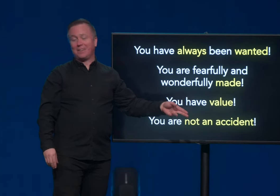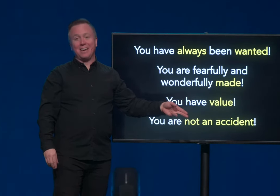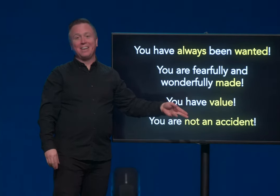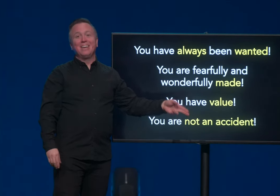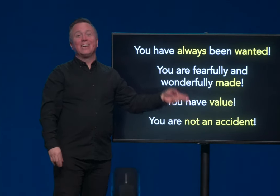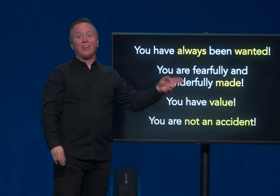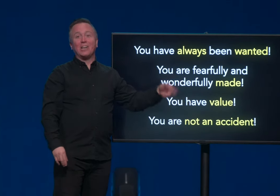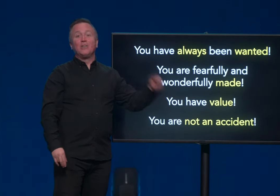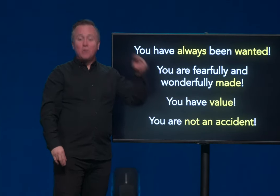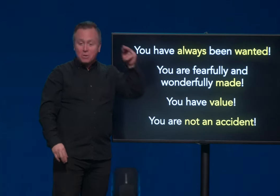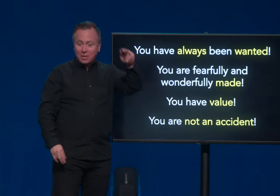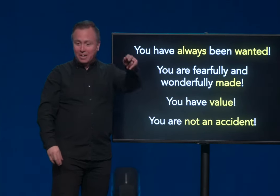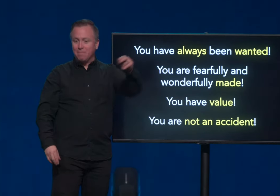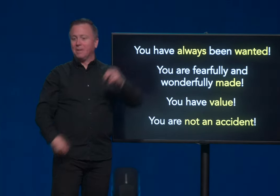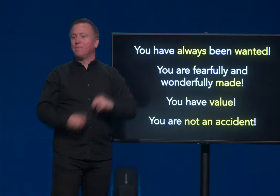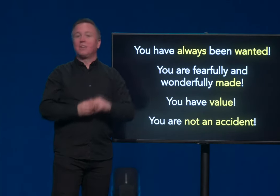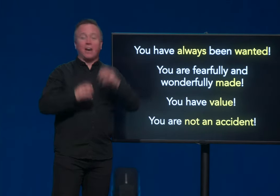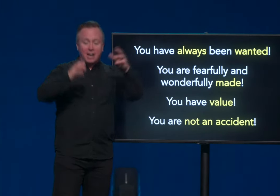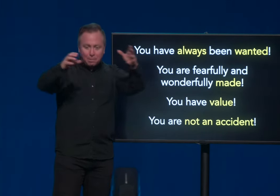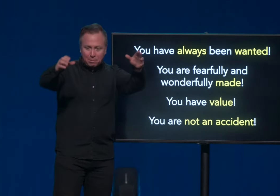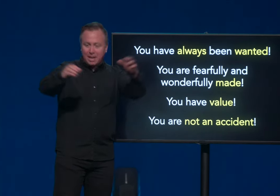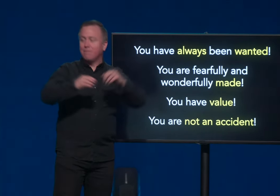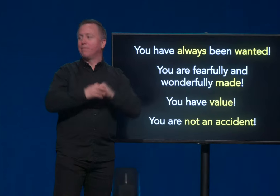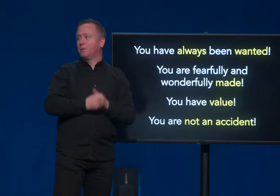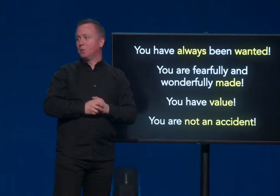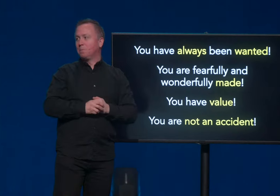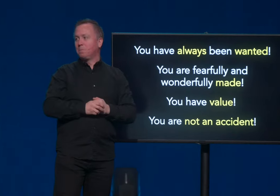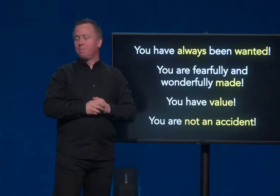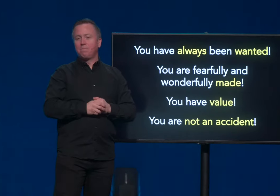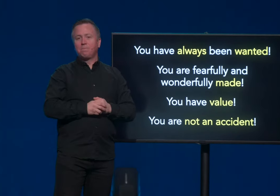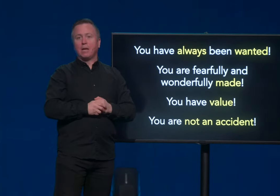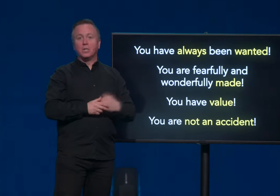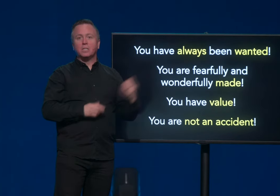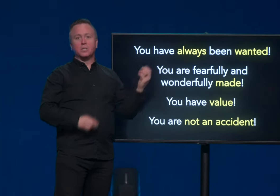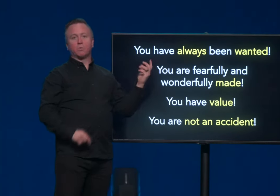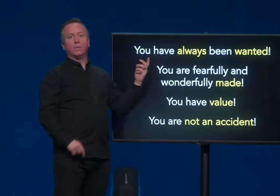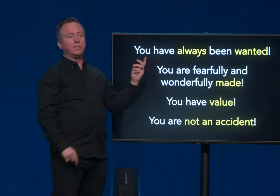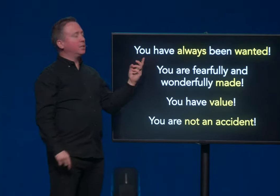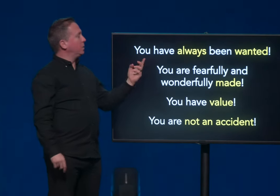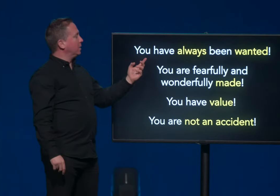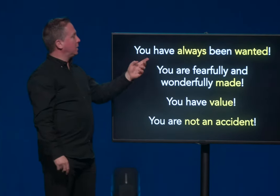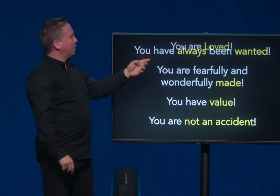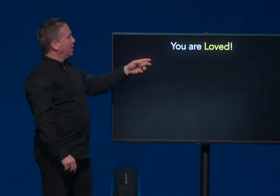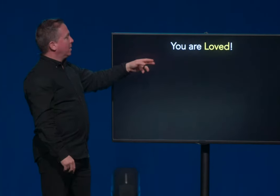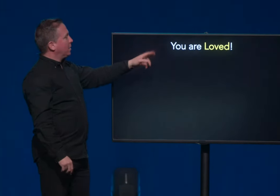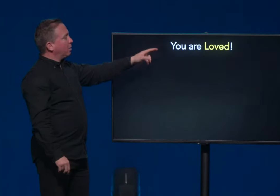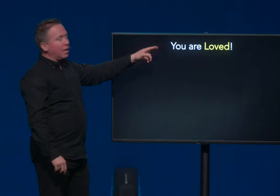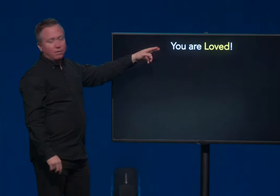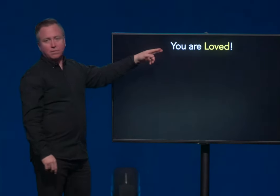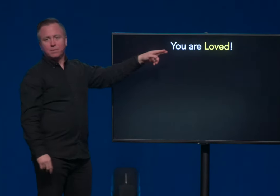Okay. God knew you were coming. God had a plan for you. And Genesis one teaches us that your loved